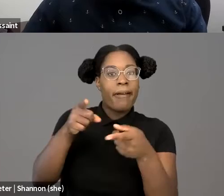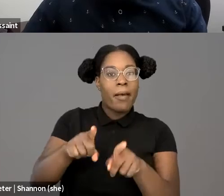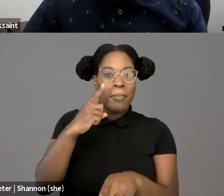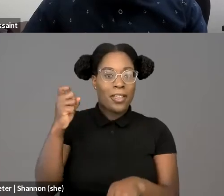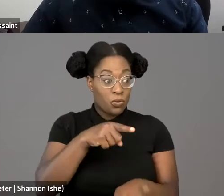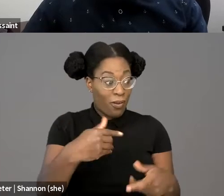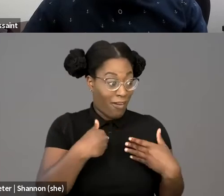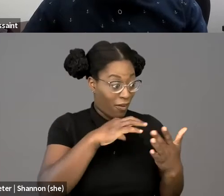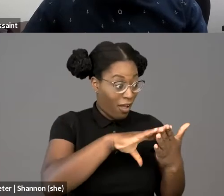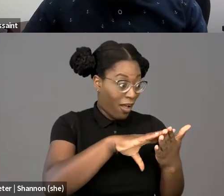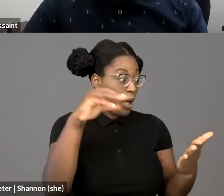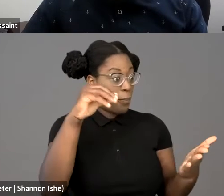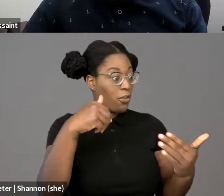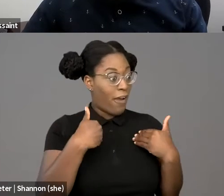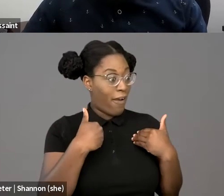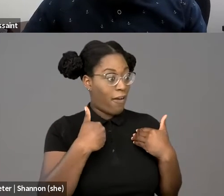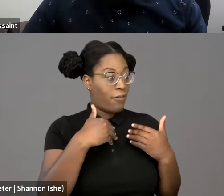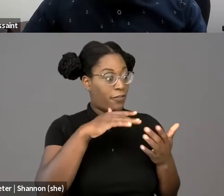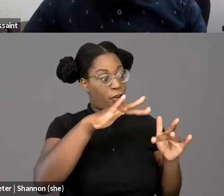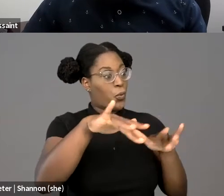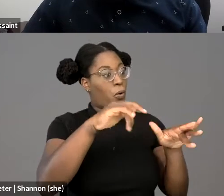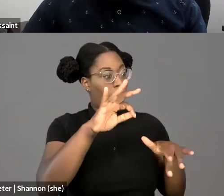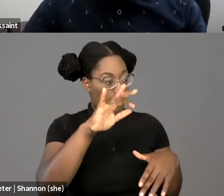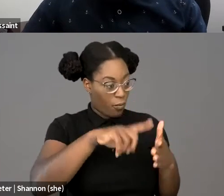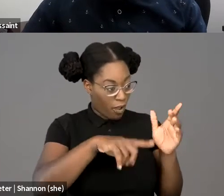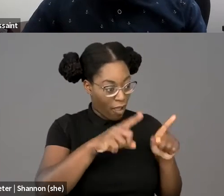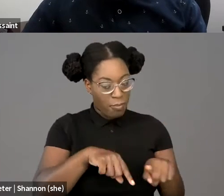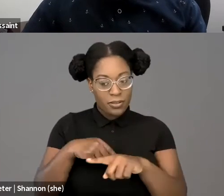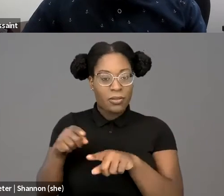in my future world, keep in mind, there are fewer police officers,